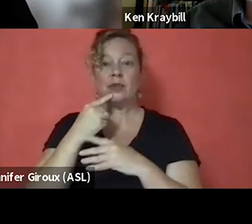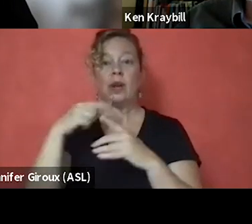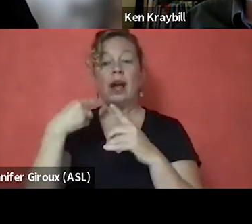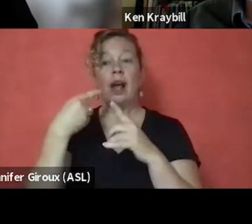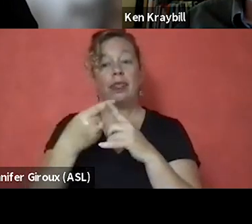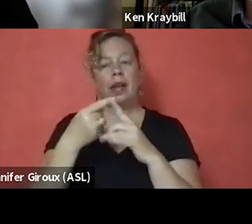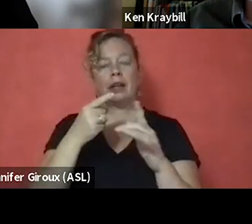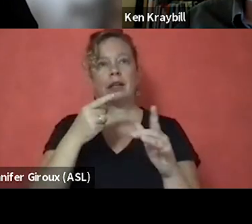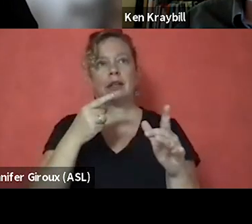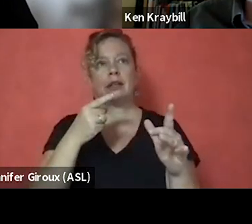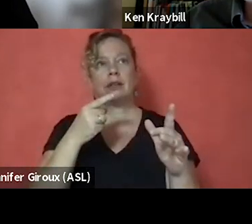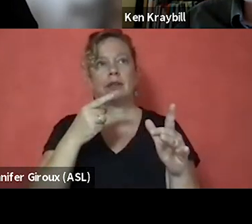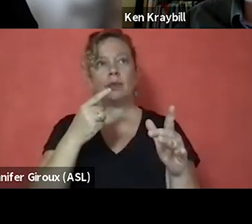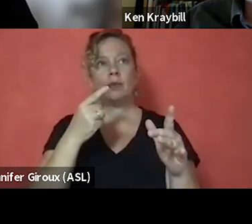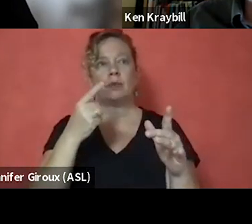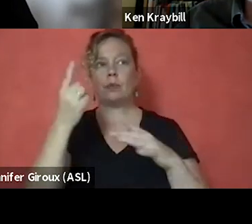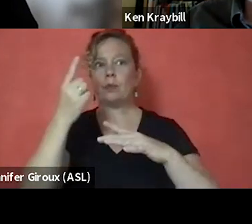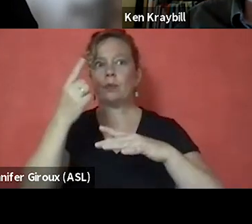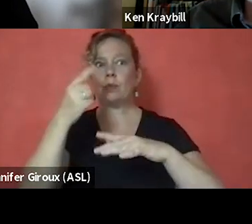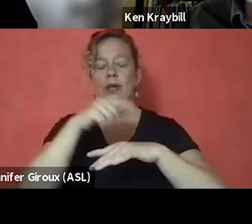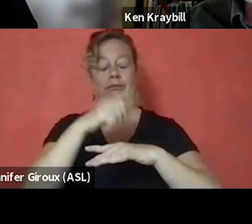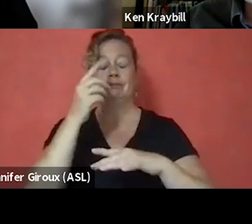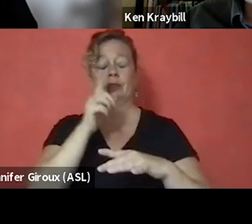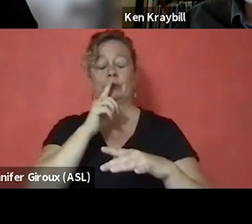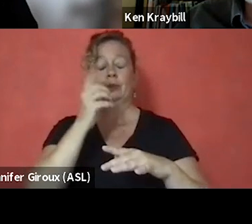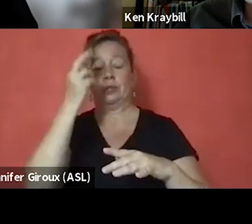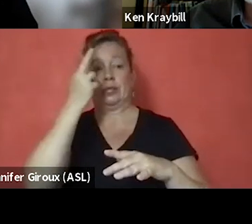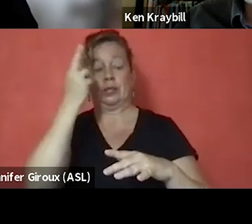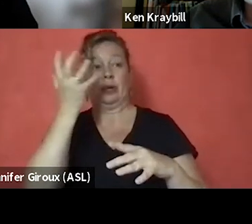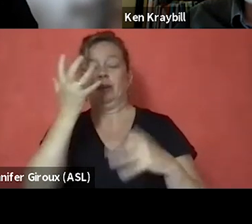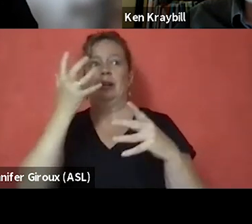that I'm now so deep in this hole.